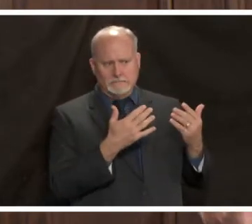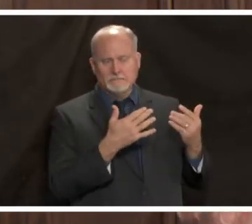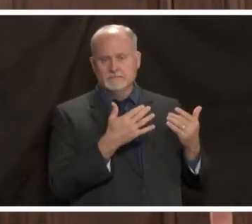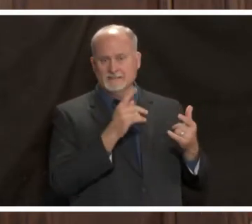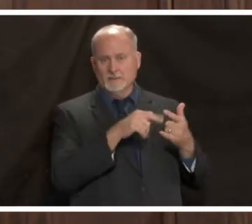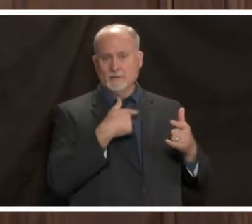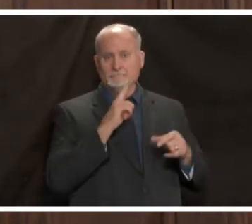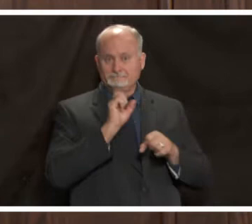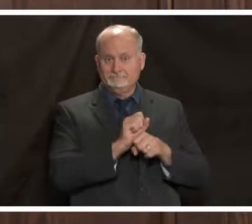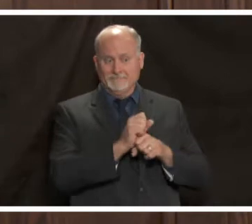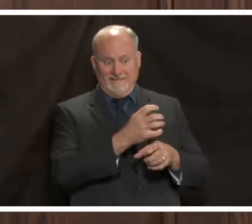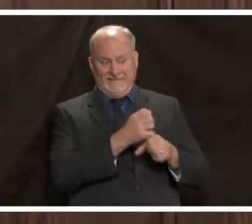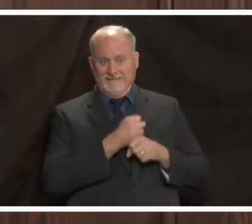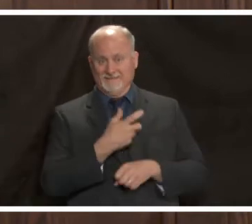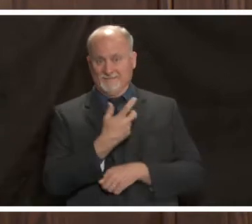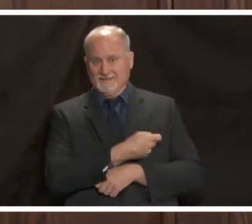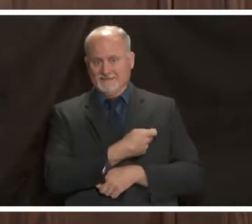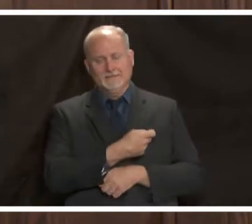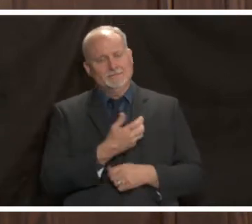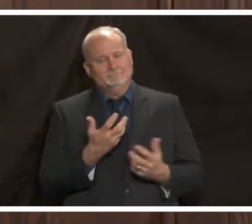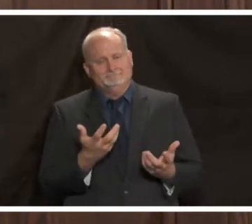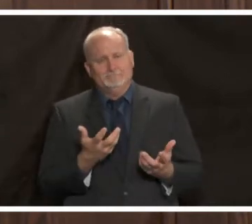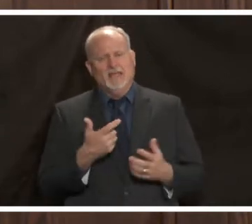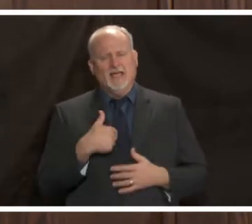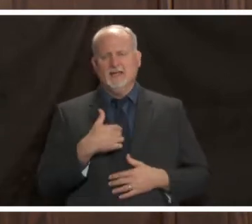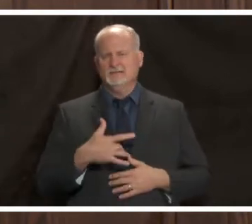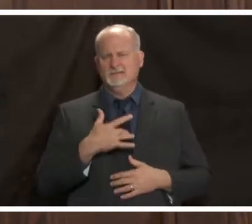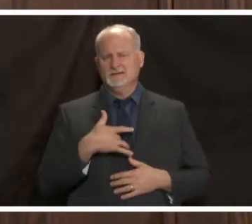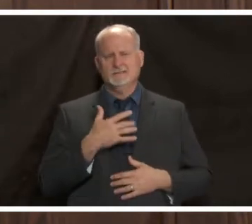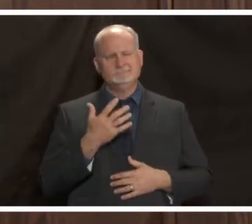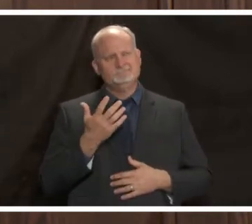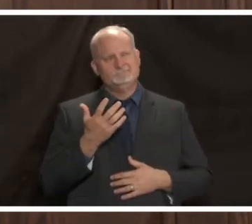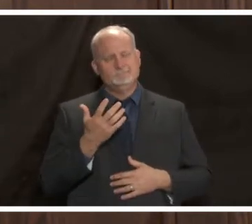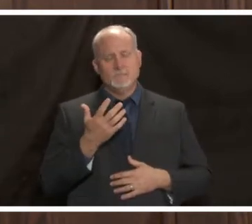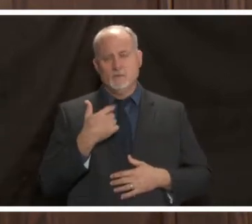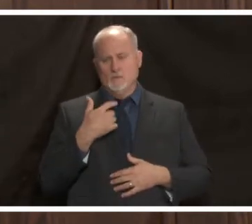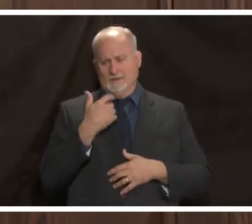in some ways your guess is as good as mine but i would say based as we heard a second ago on